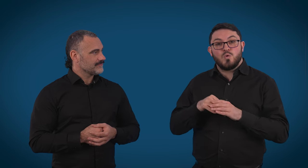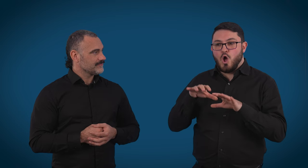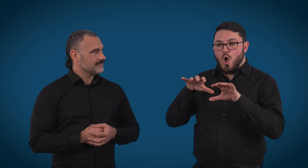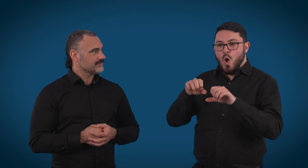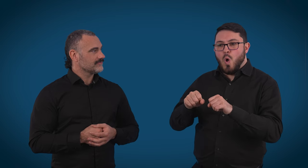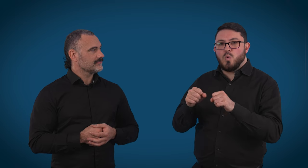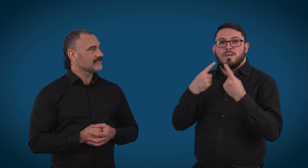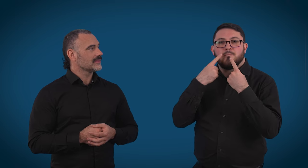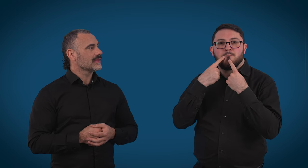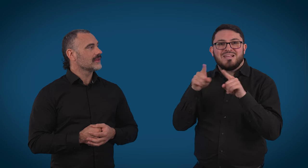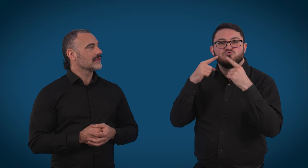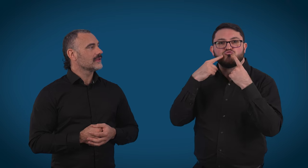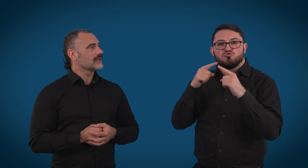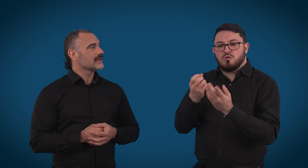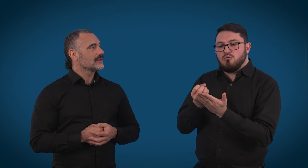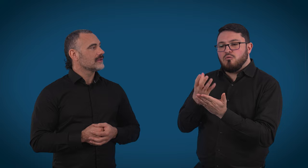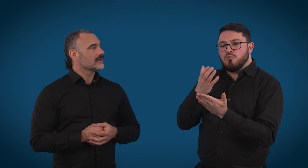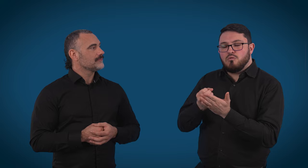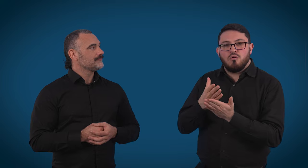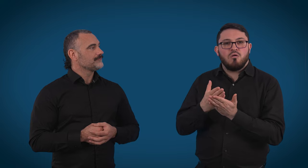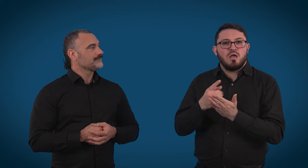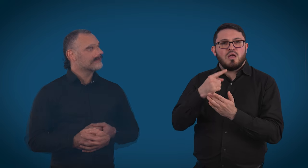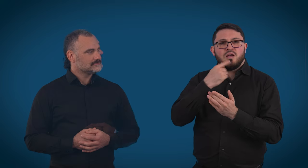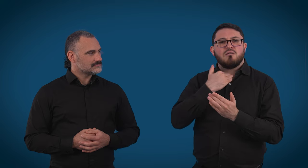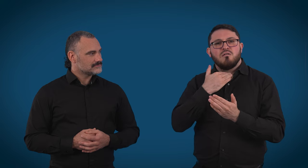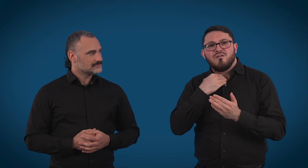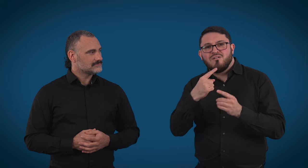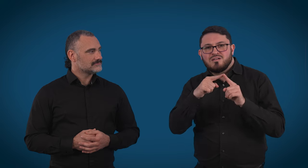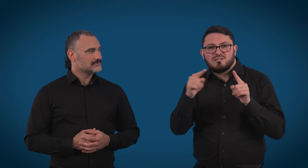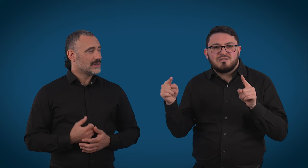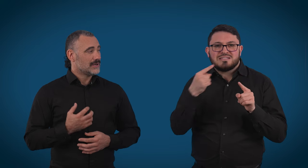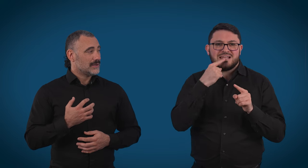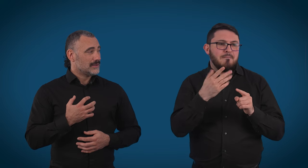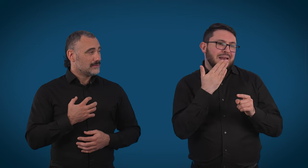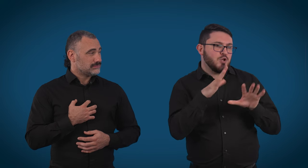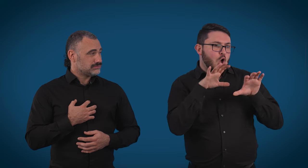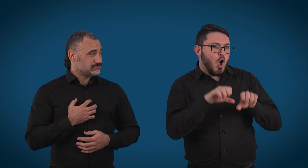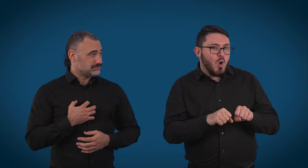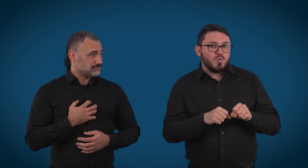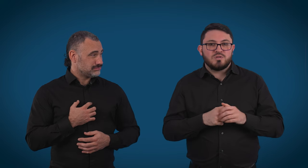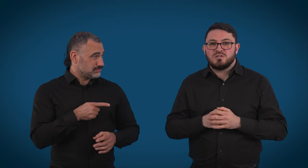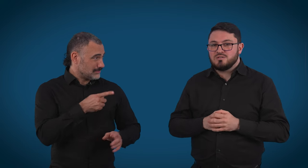the line when we are on hold, advising that the call is on hold. Please continue to wait. You